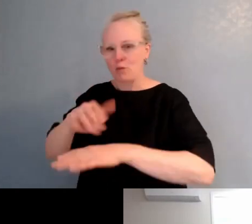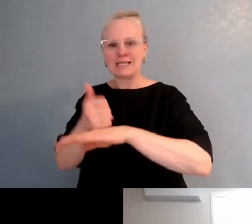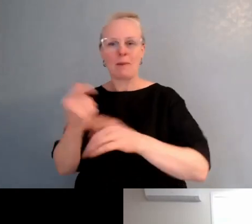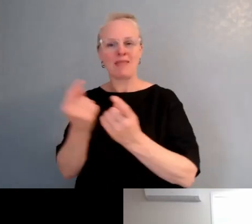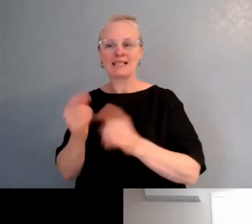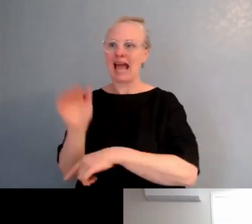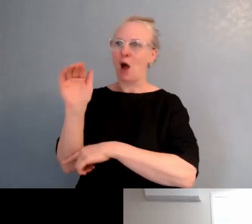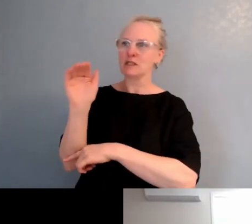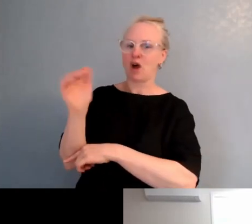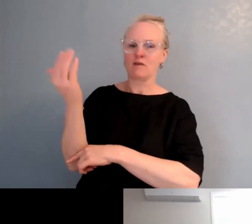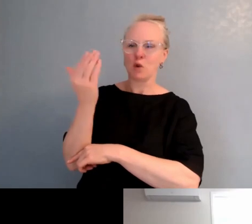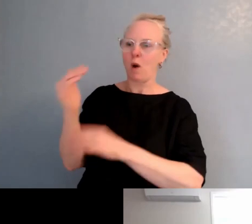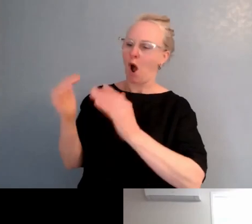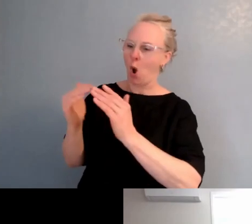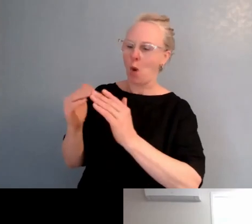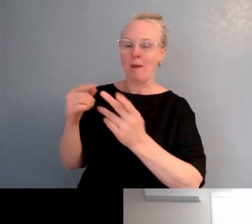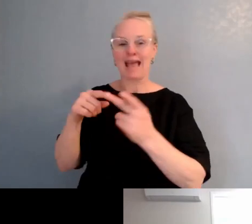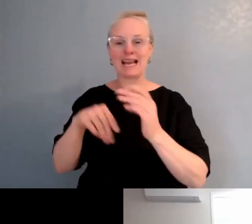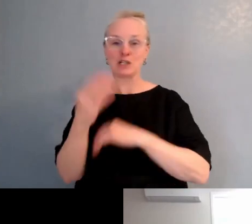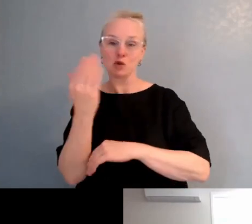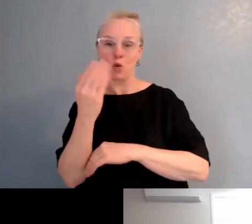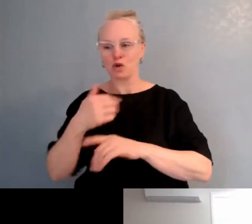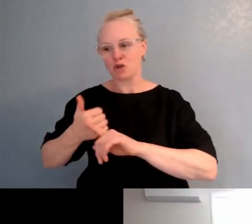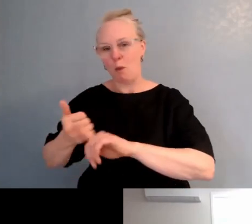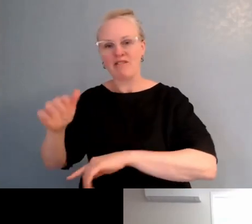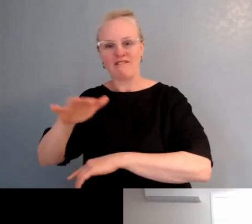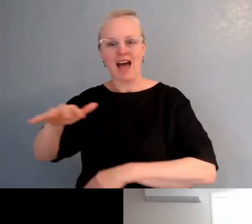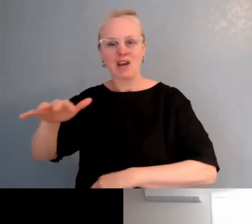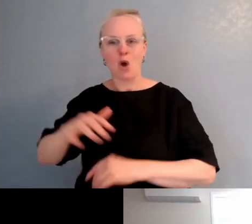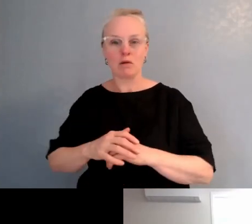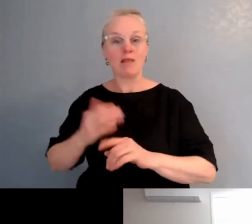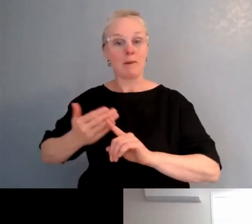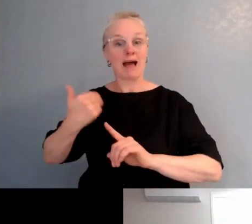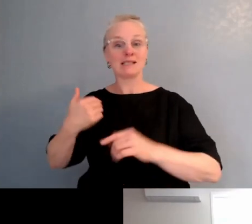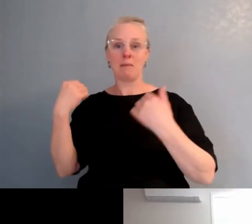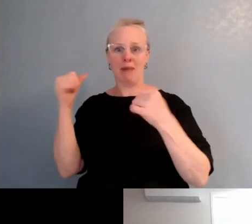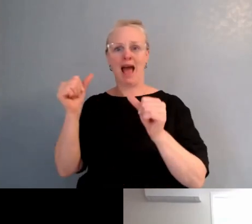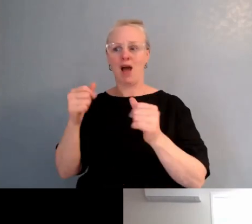in terms of that Māori acquisition. It's historically worked really, really well, and historically been successful